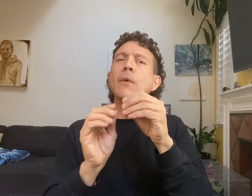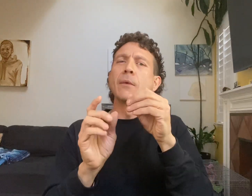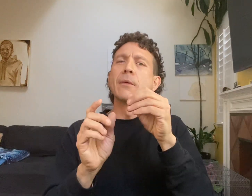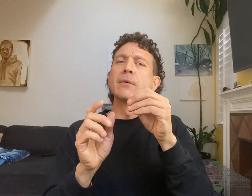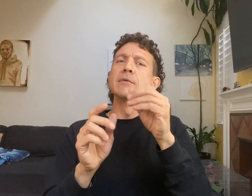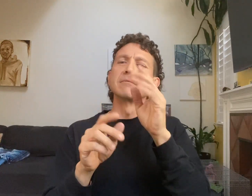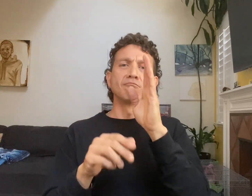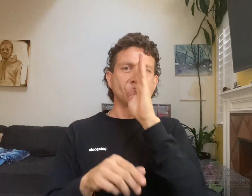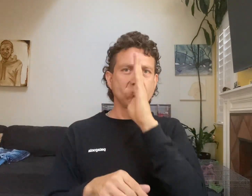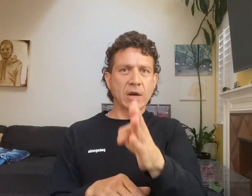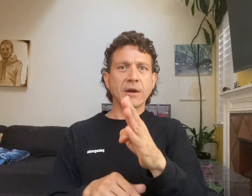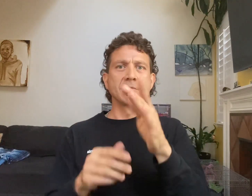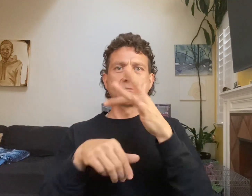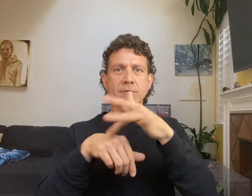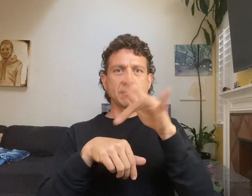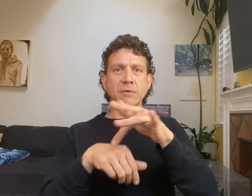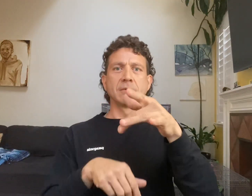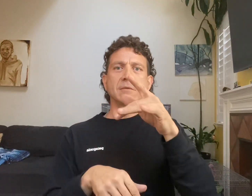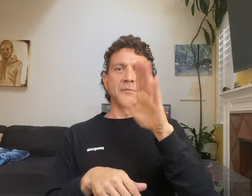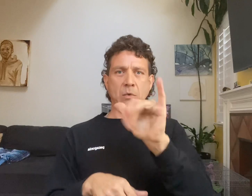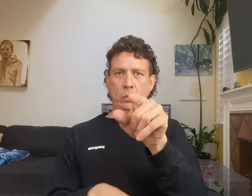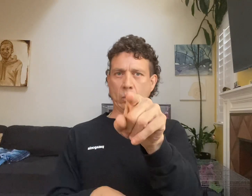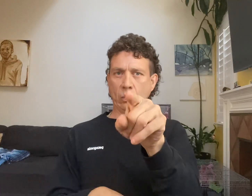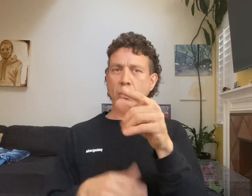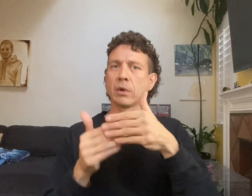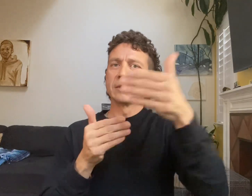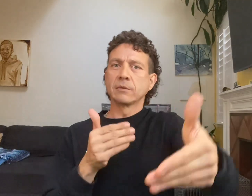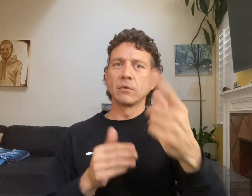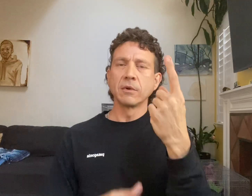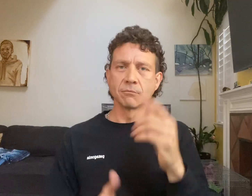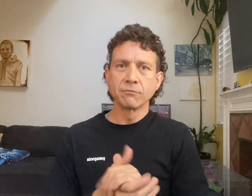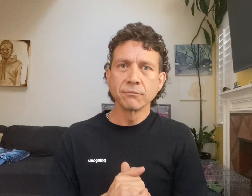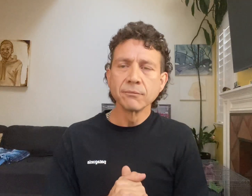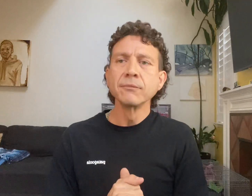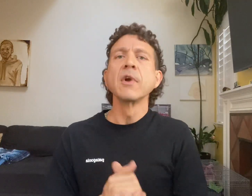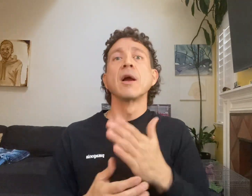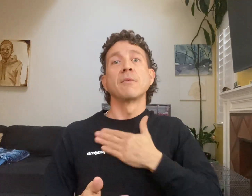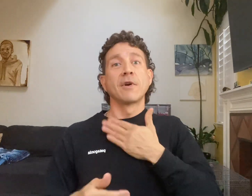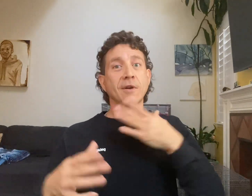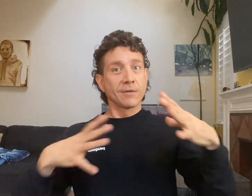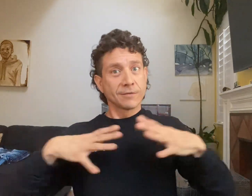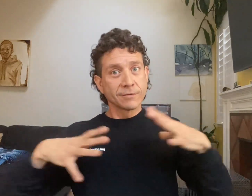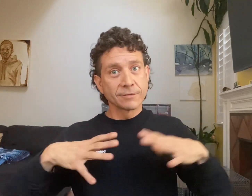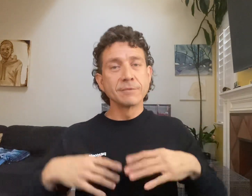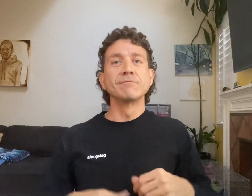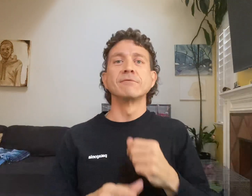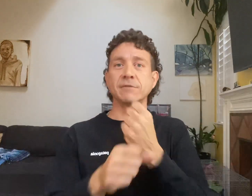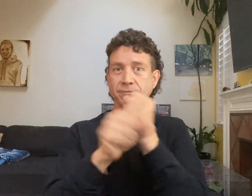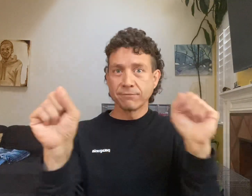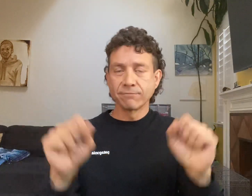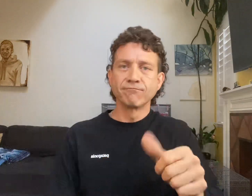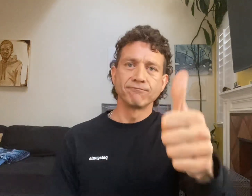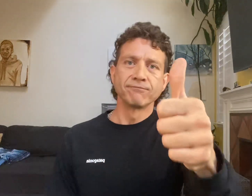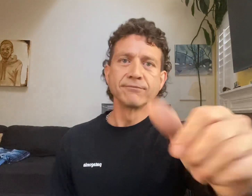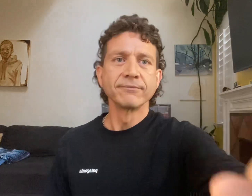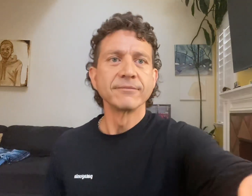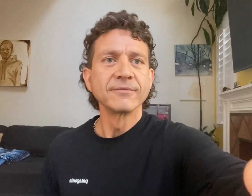next time, it definitely should be straightforward from you... directly happy holidays and be safe